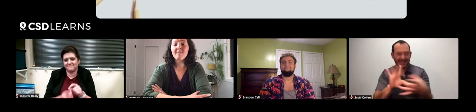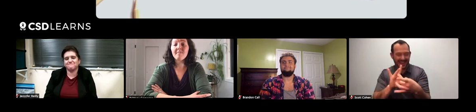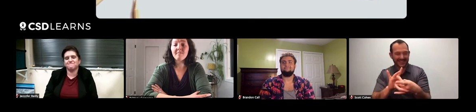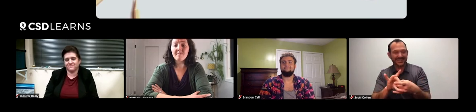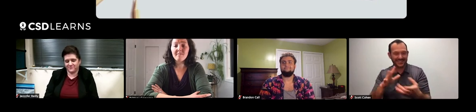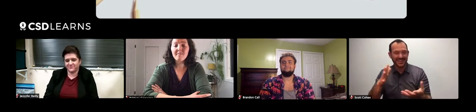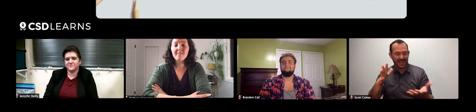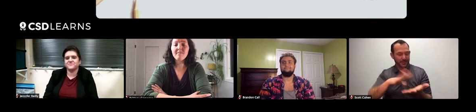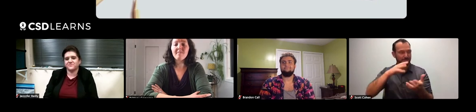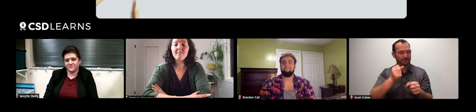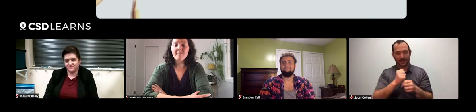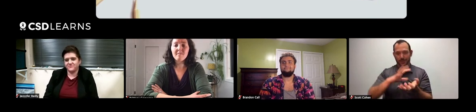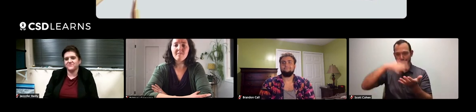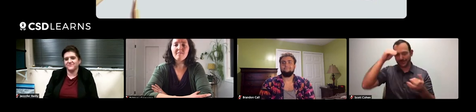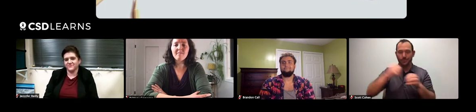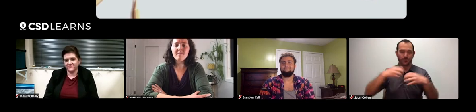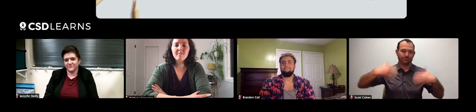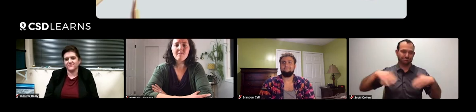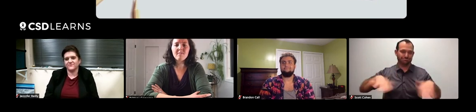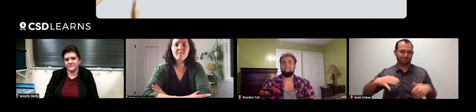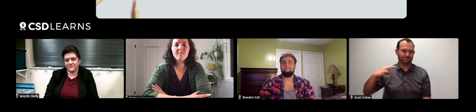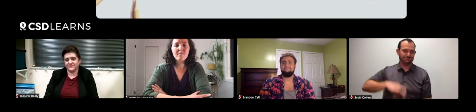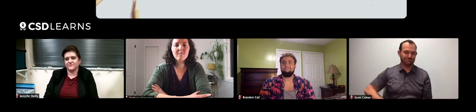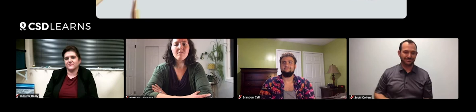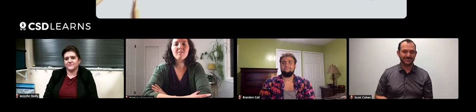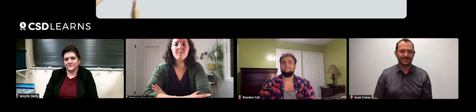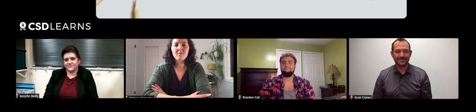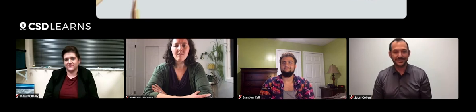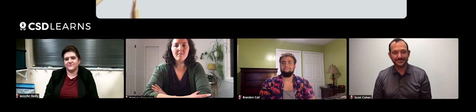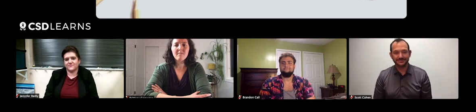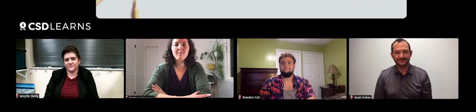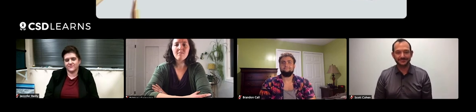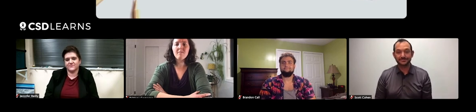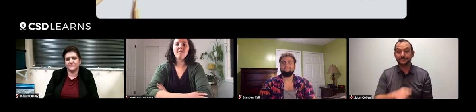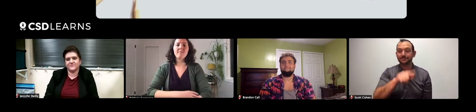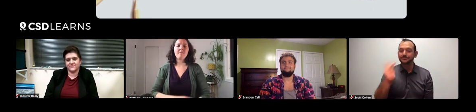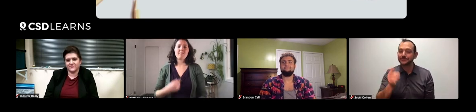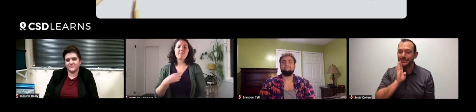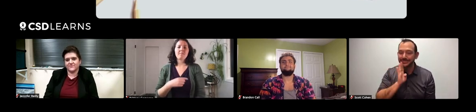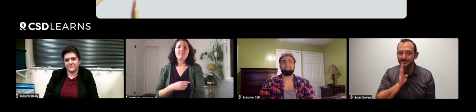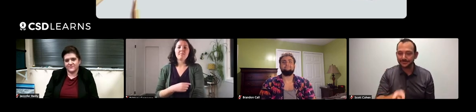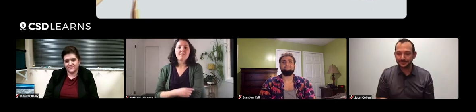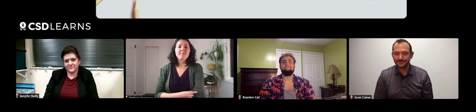Who you can make that connection with can really expand and enrich your learning. Brittany?